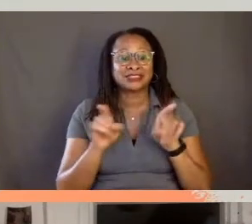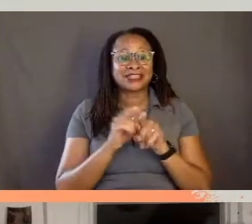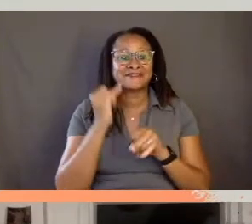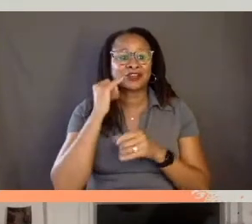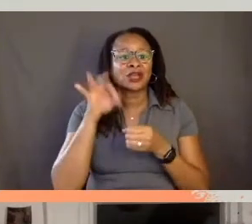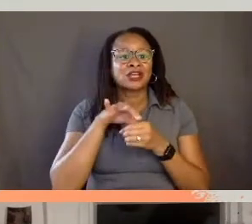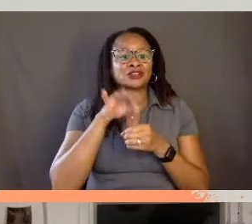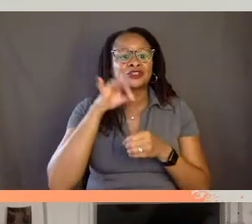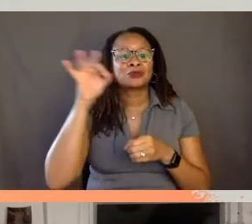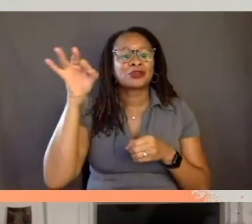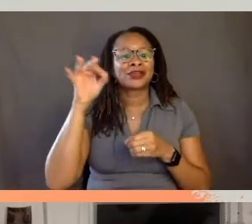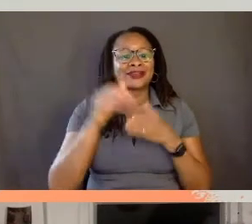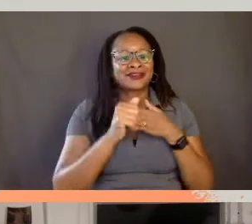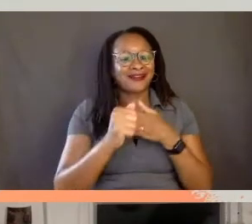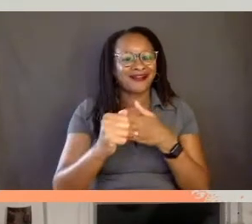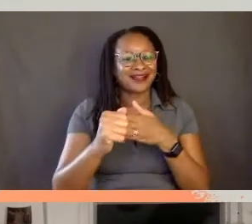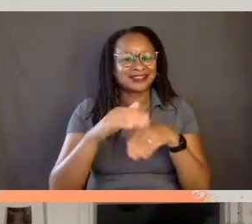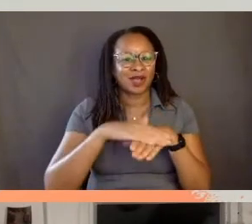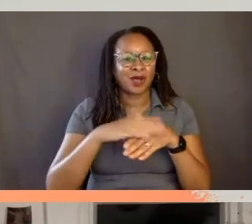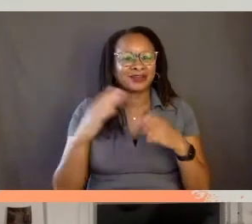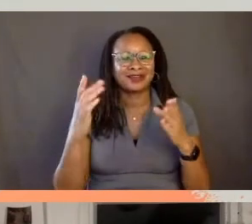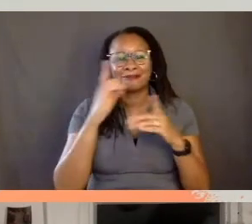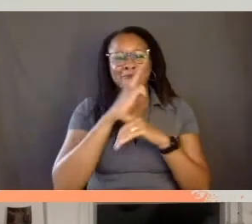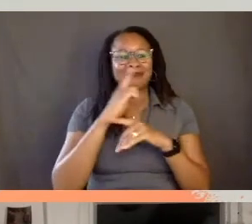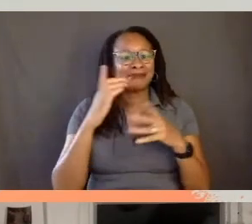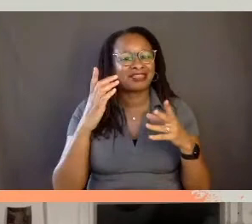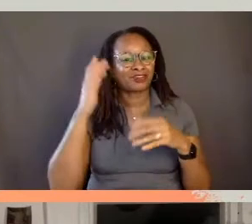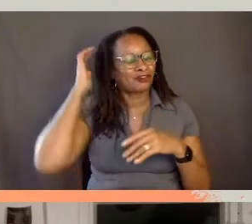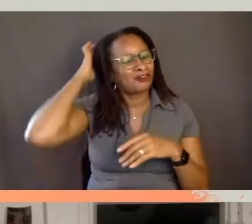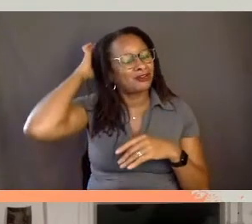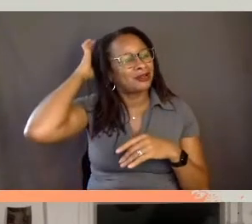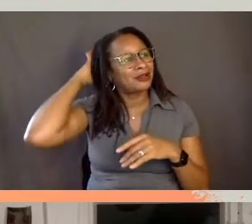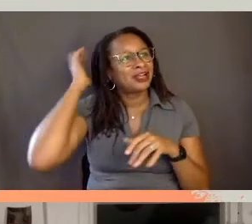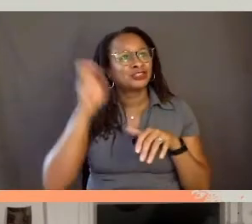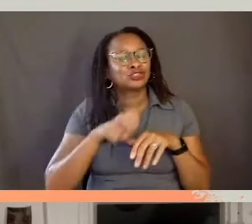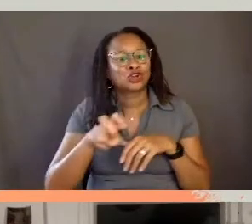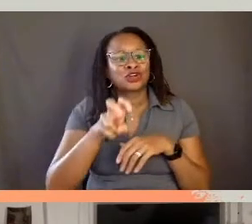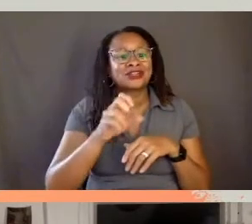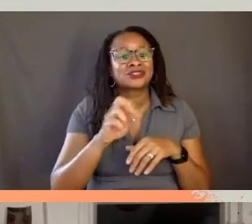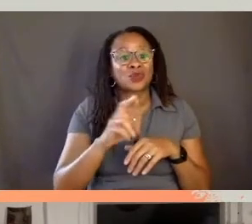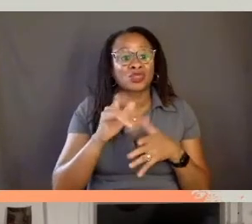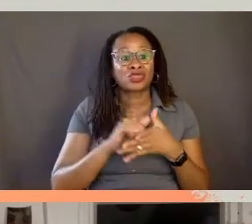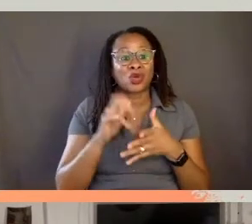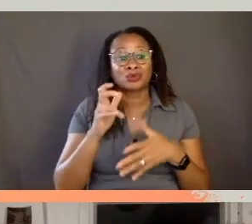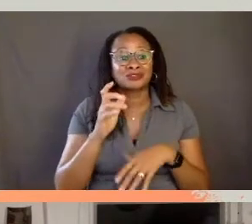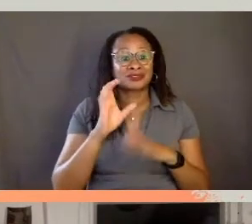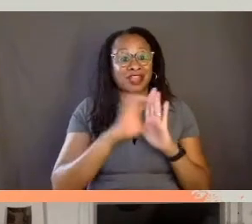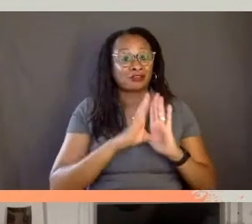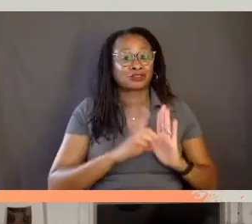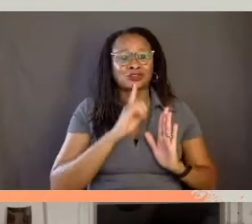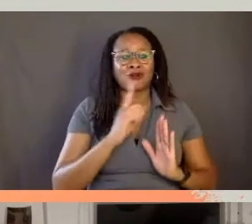on a mythical journey. So if we're the mythical characters who are sort of seeking something, every time we seek something out,